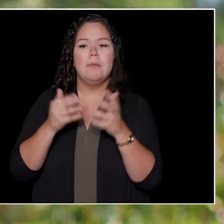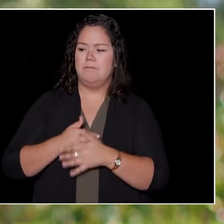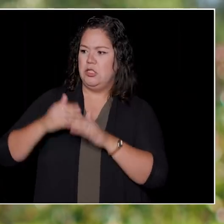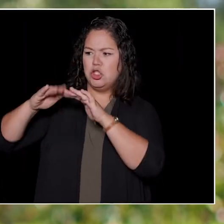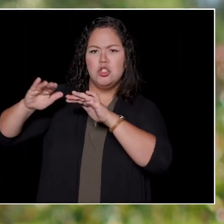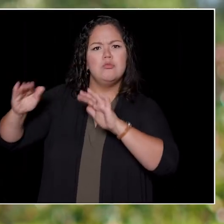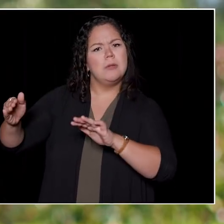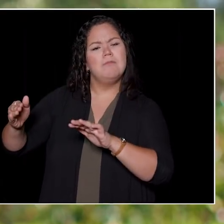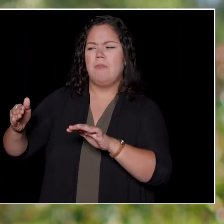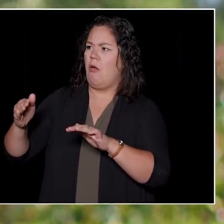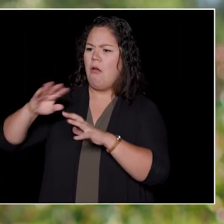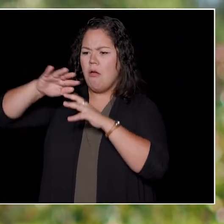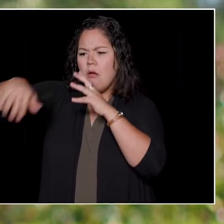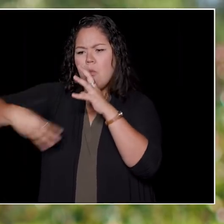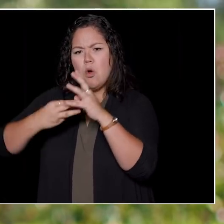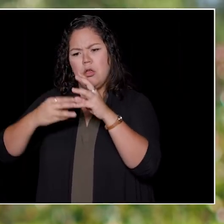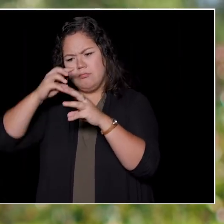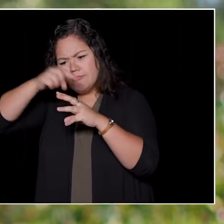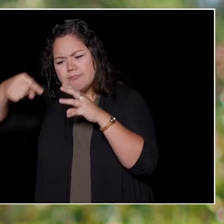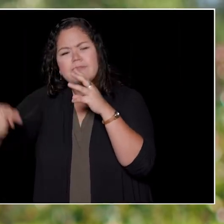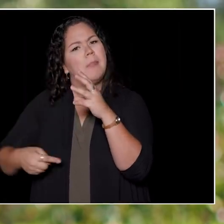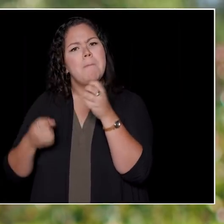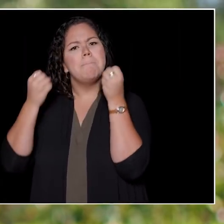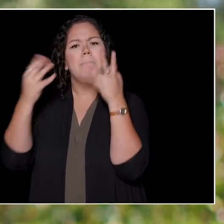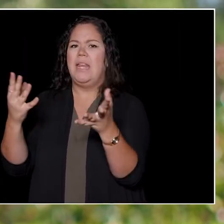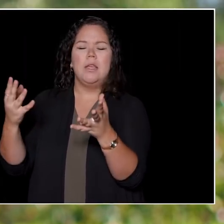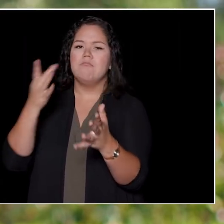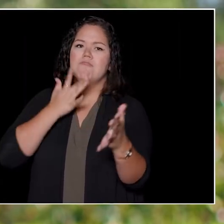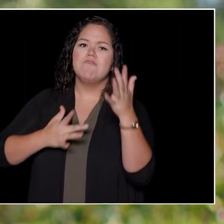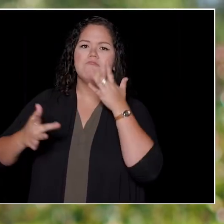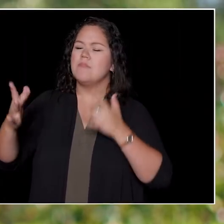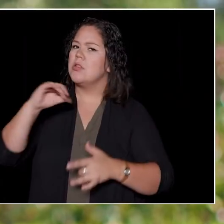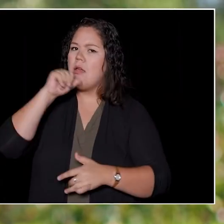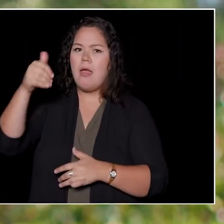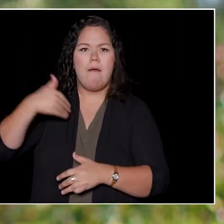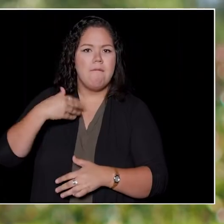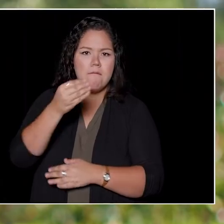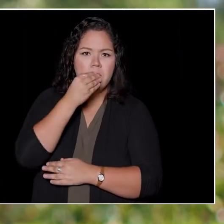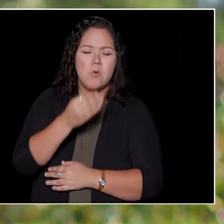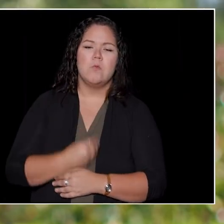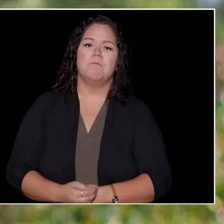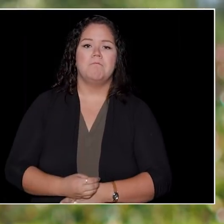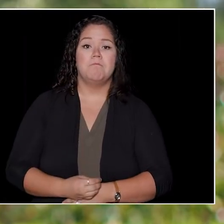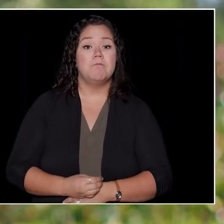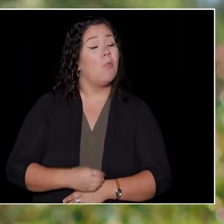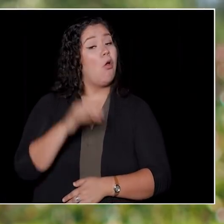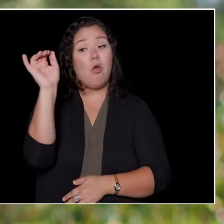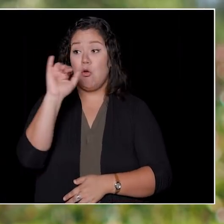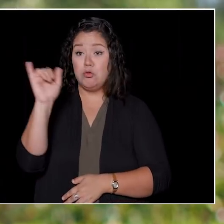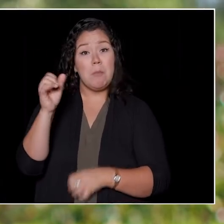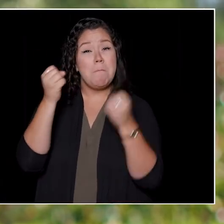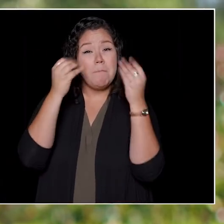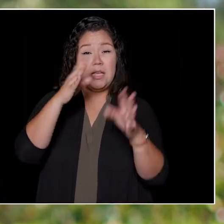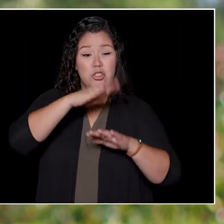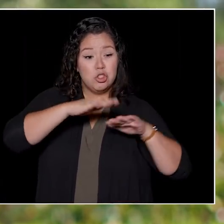go to bed without adequate food. Millions more children do not have access